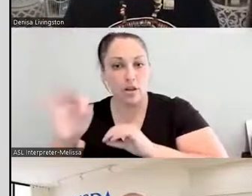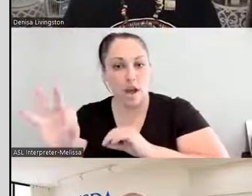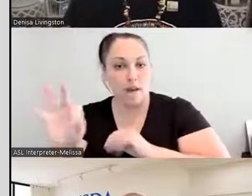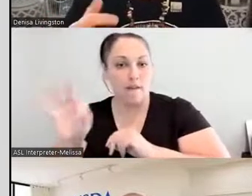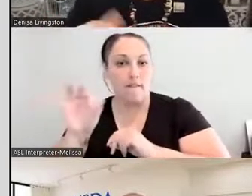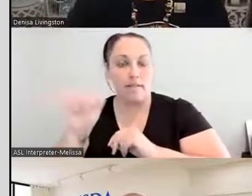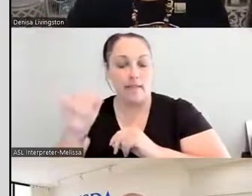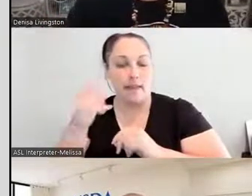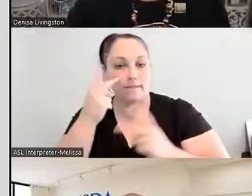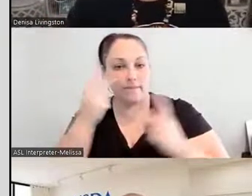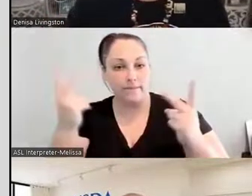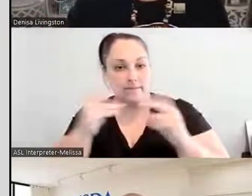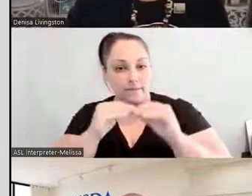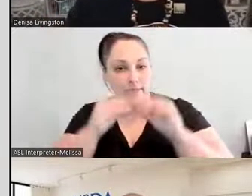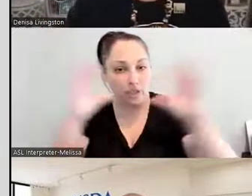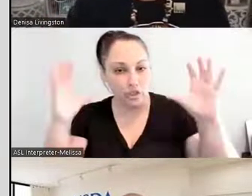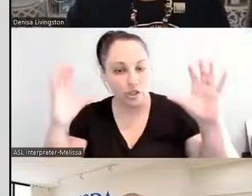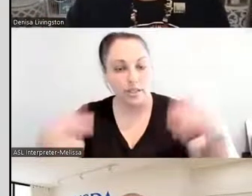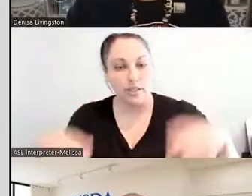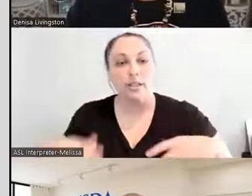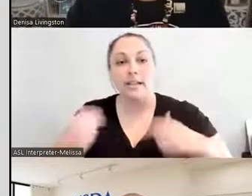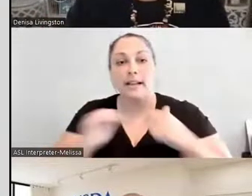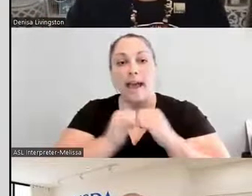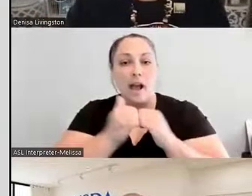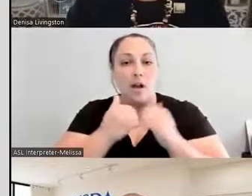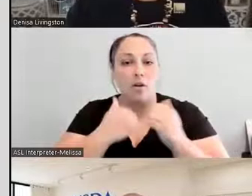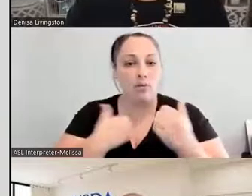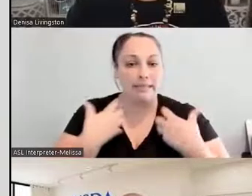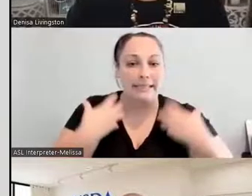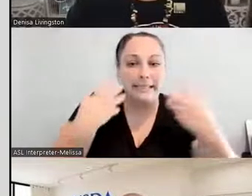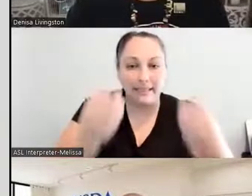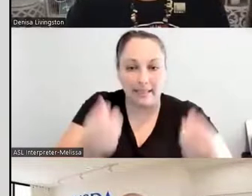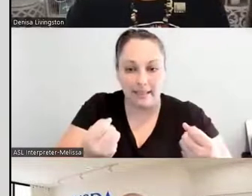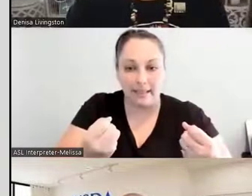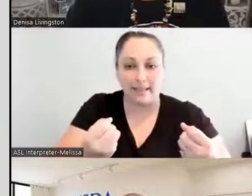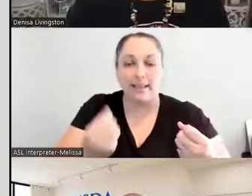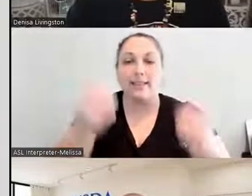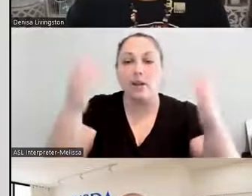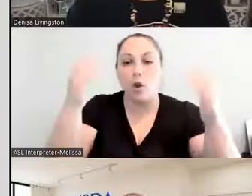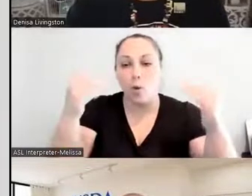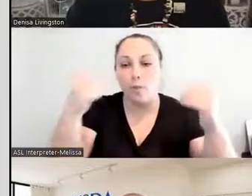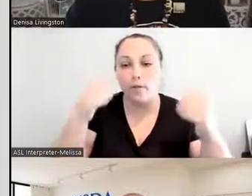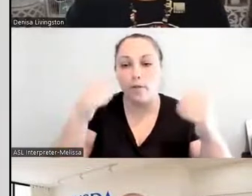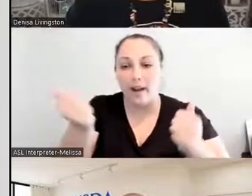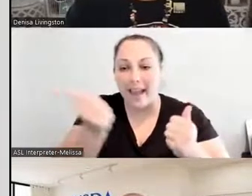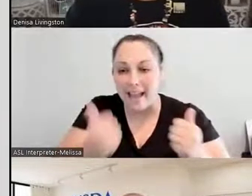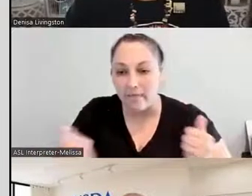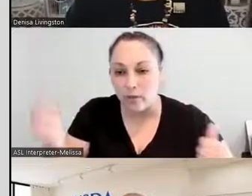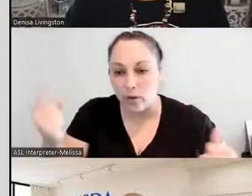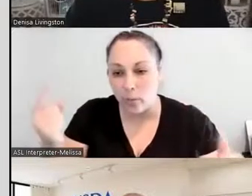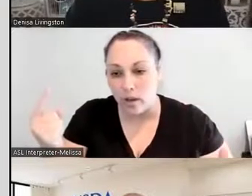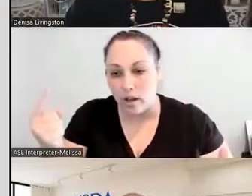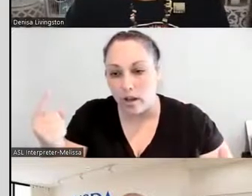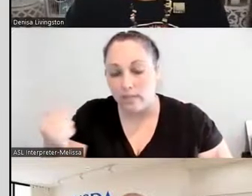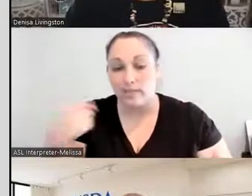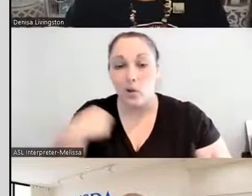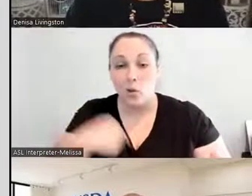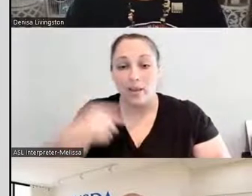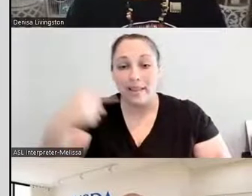a way forward that is healing and also hopeful for everyone. And so as we think about our work and also the collective